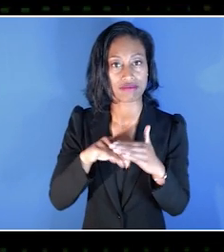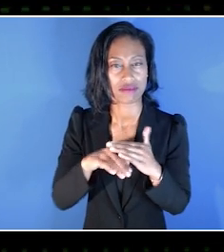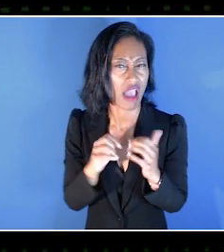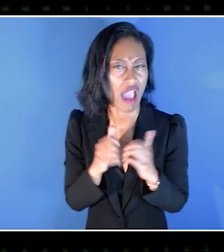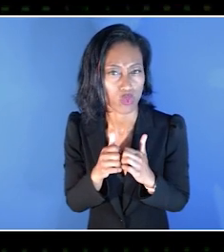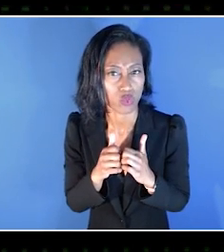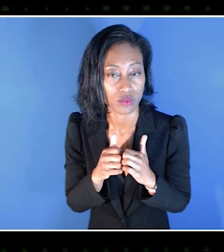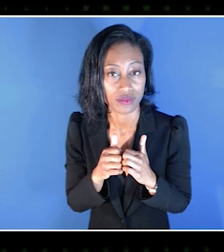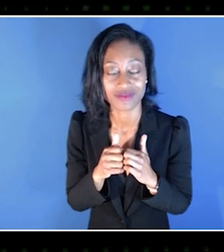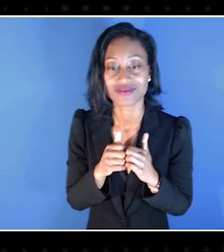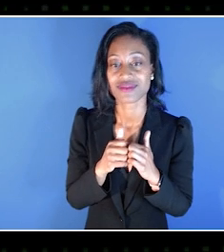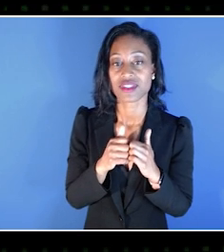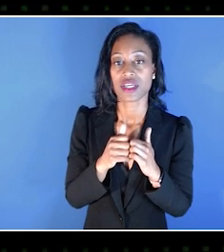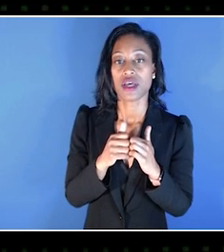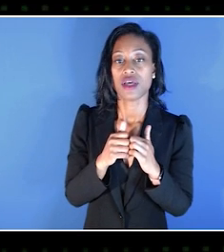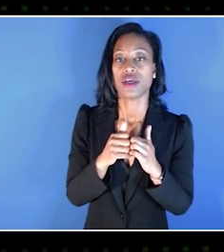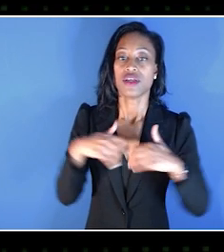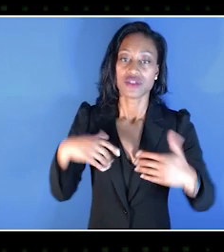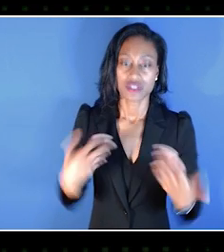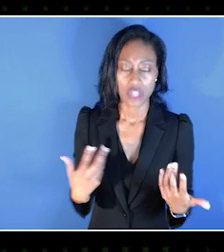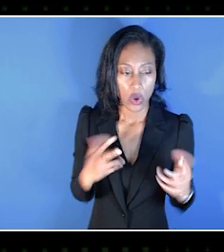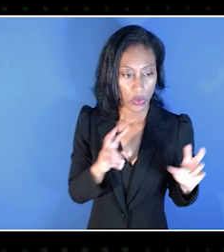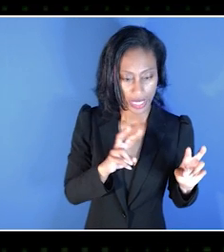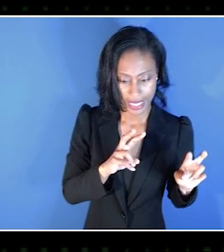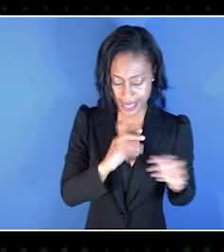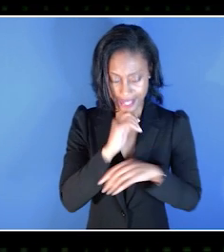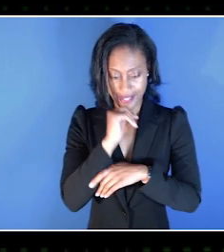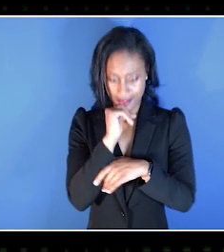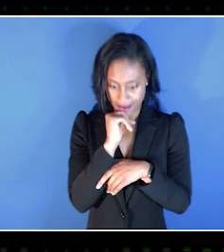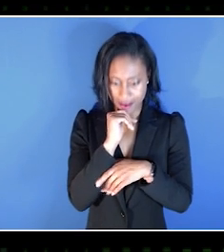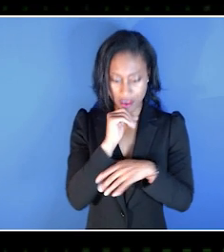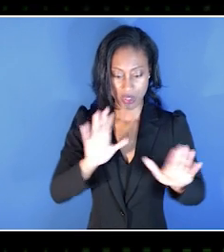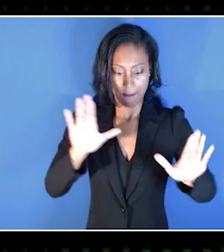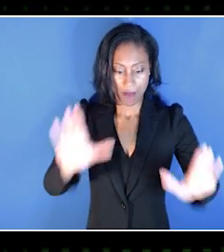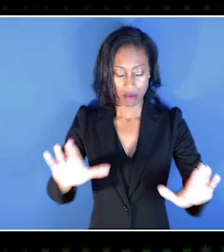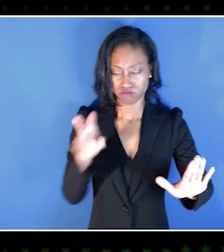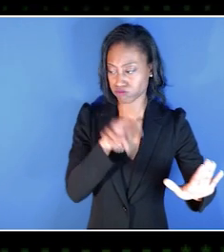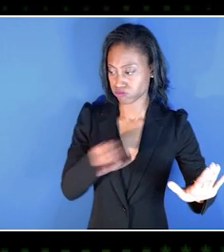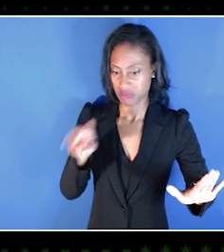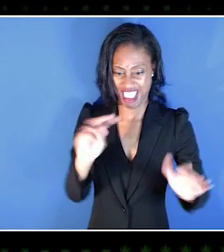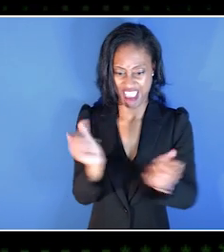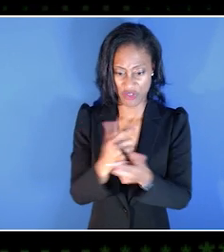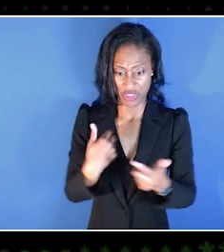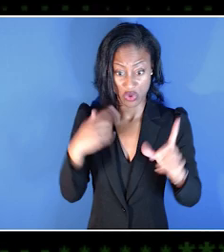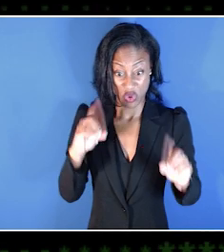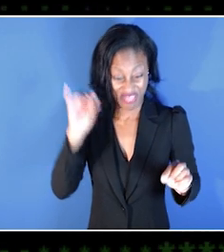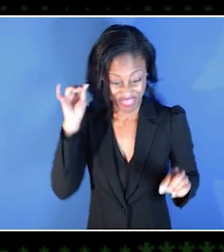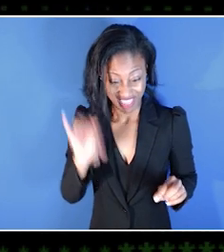And we took sort of the lens on everything that we did and sort of seeing, "Is this accessible?"